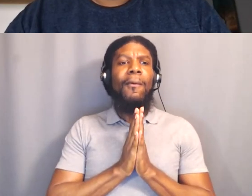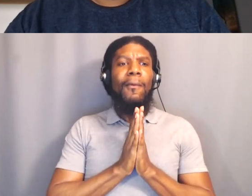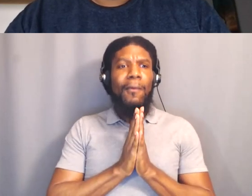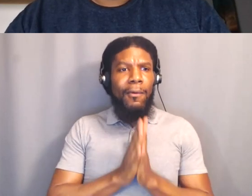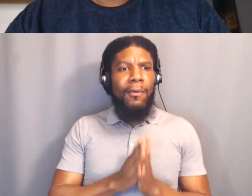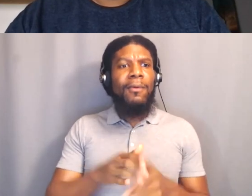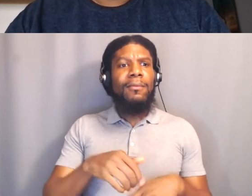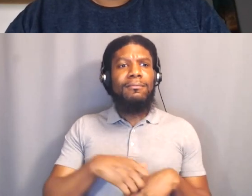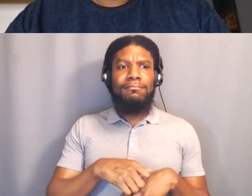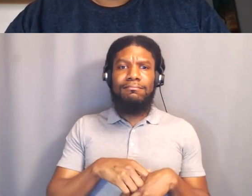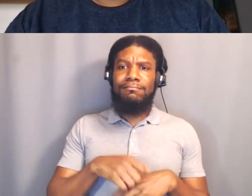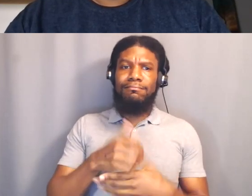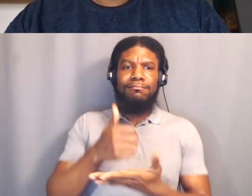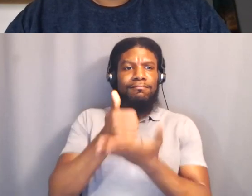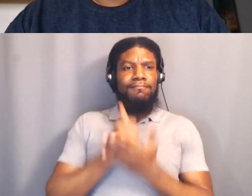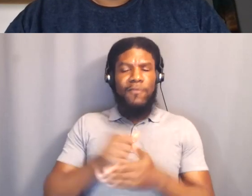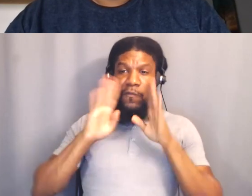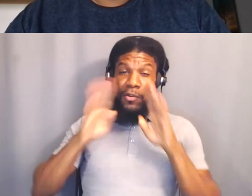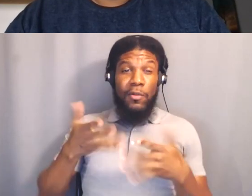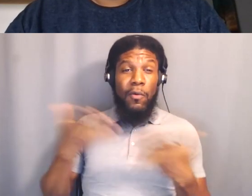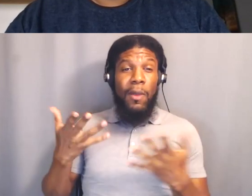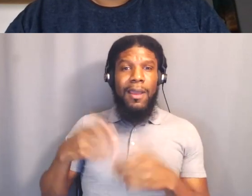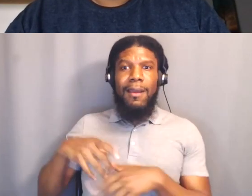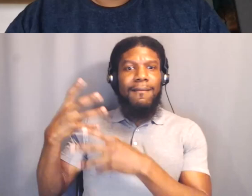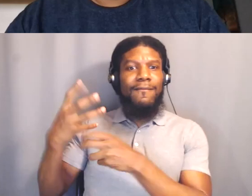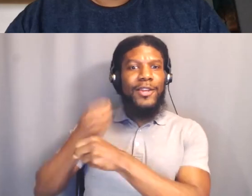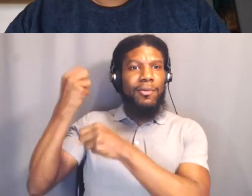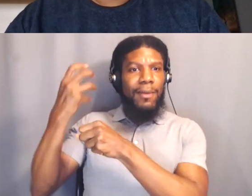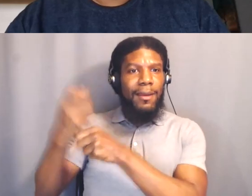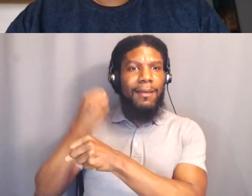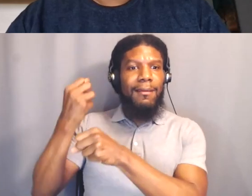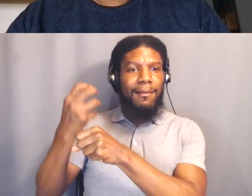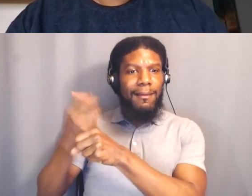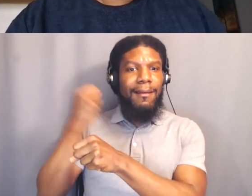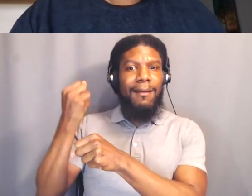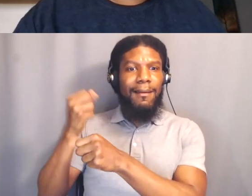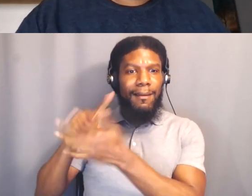because that's really important to think of when you're in the struggle for Black Power